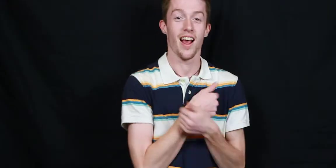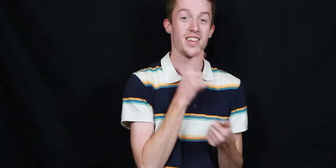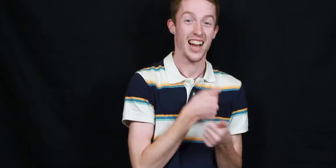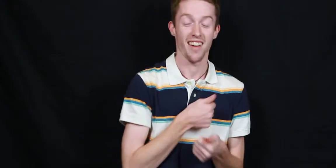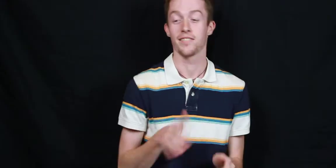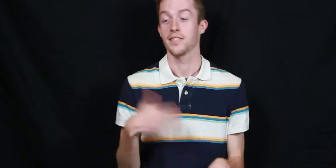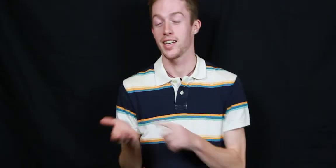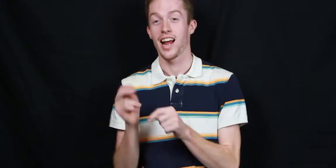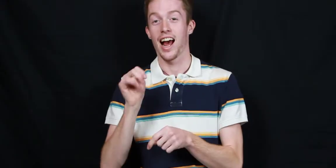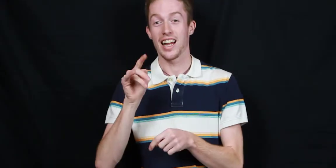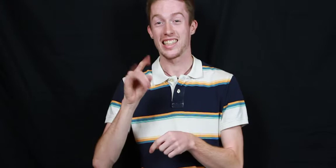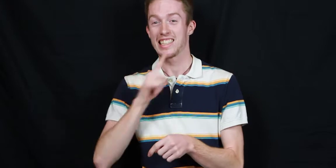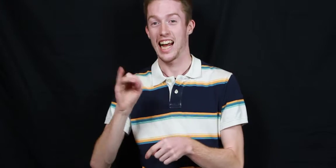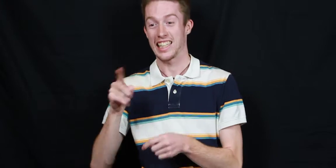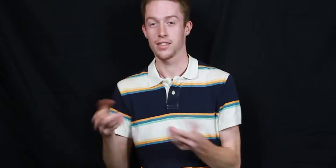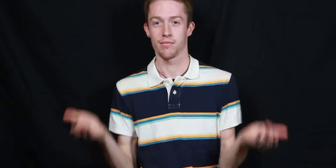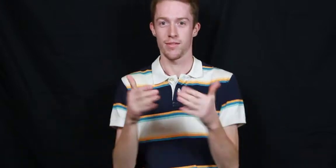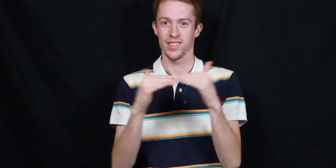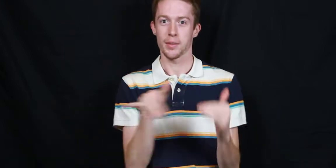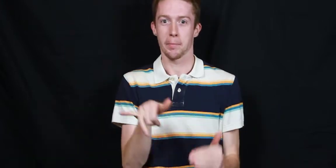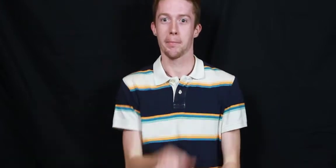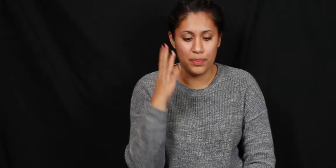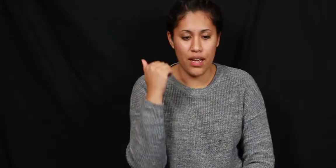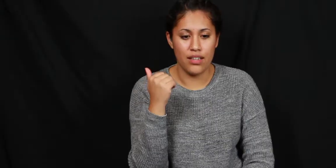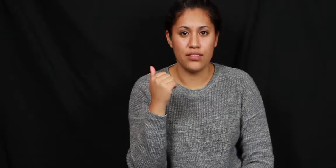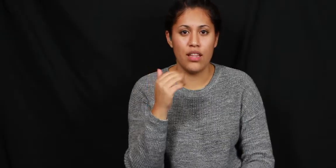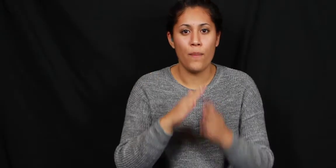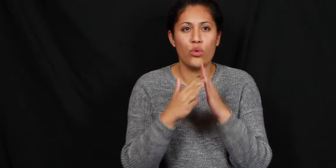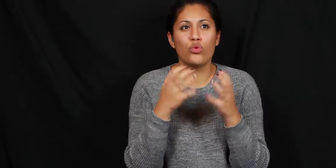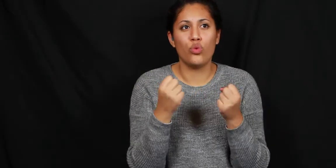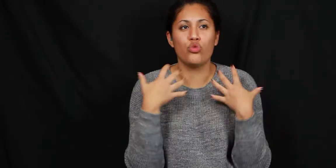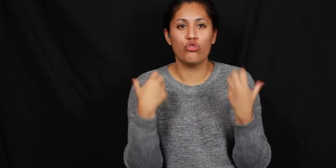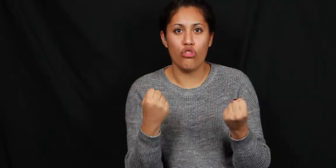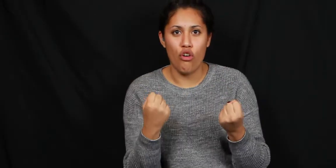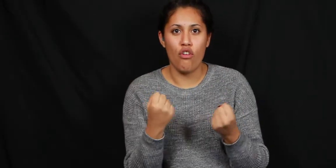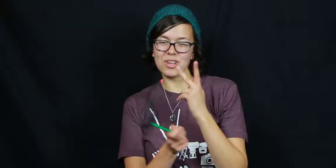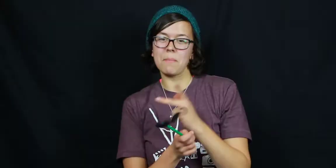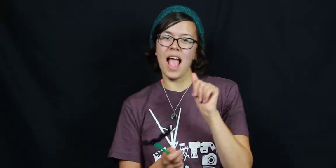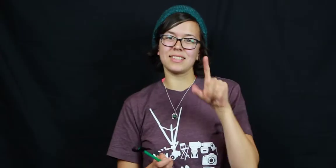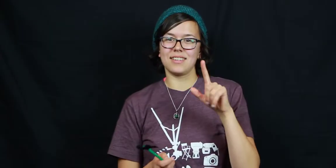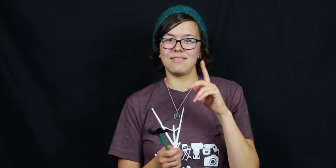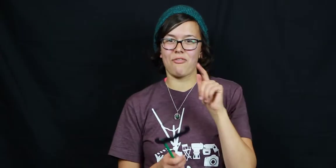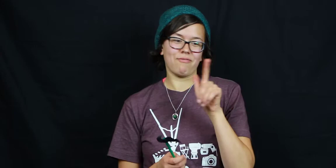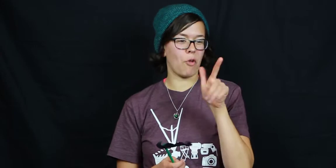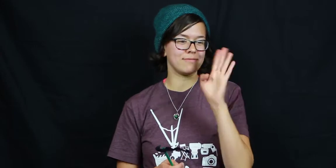Love is love and NTID is NTID, they're one in the same with that concept. The community here is so strong. We keep it ASL 24/7!